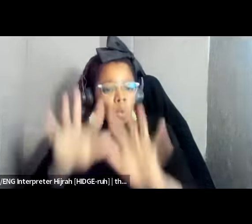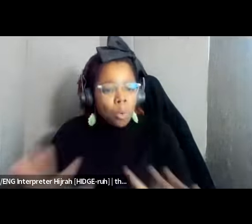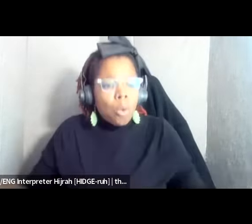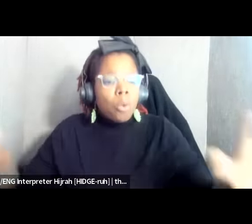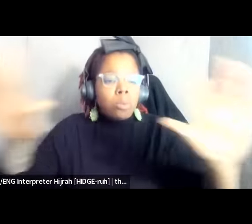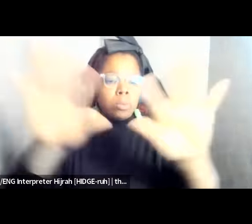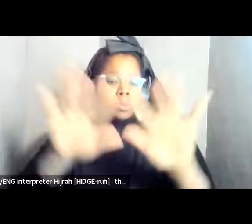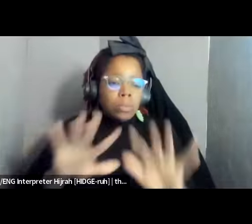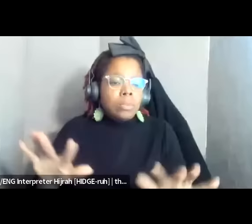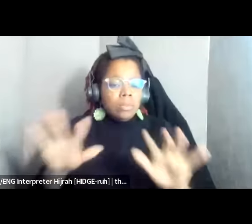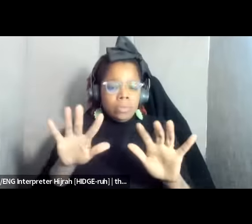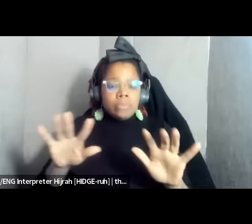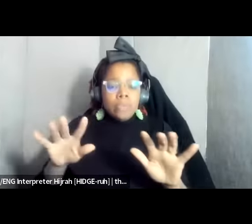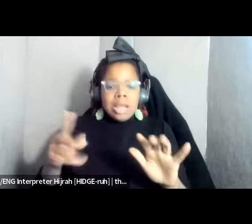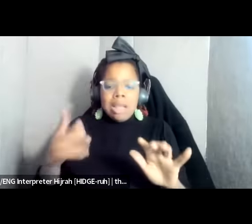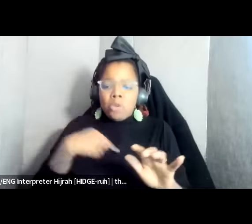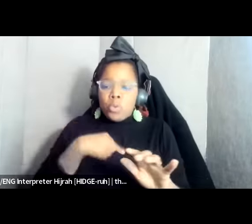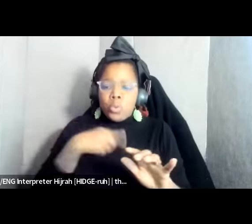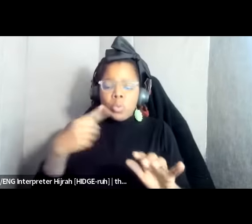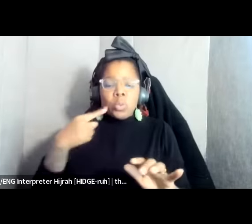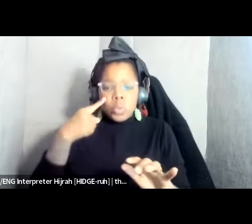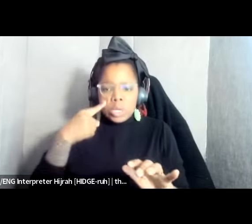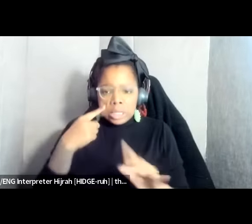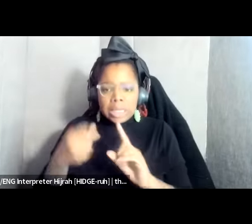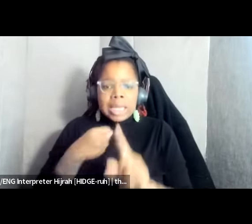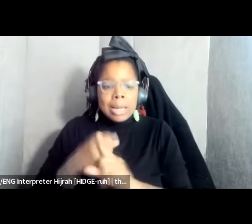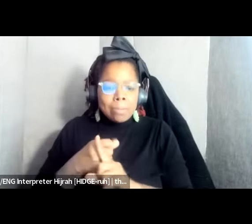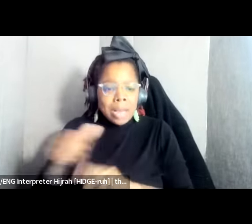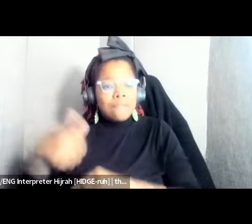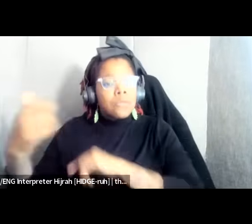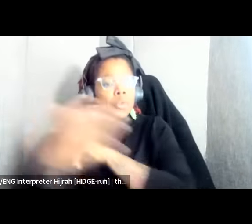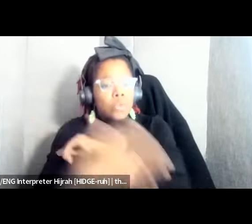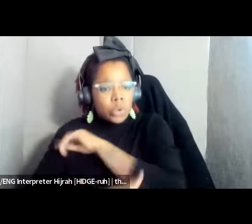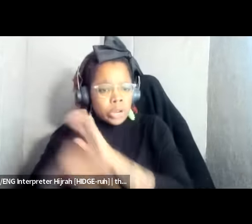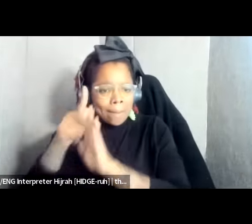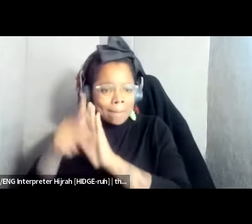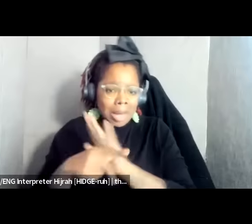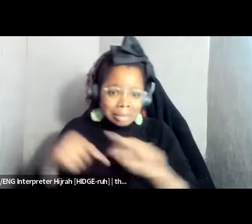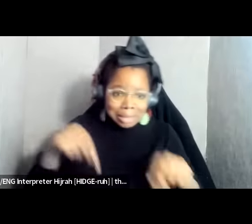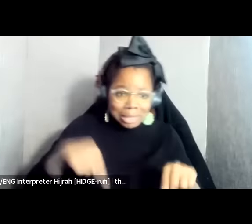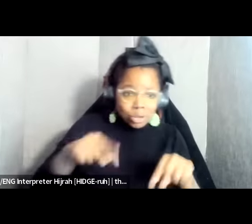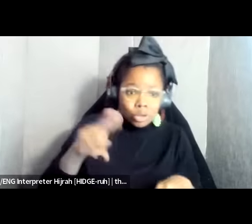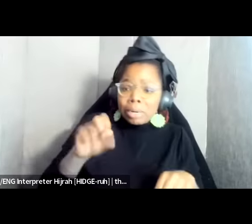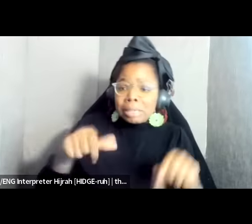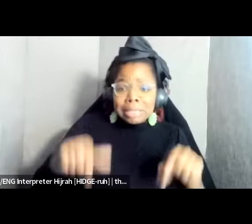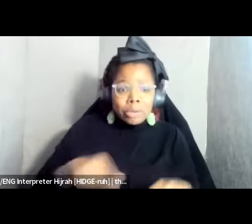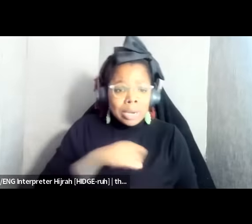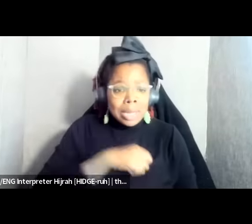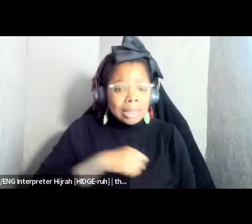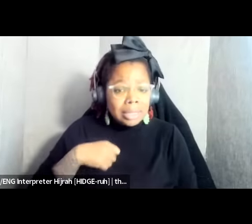are seeing the impacts of foreign policy here in the US here in Atlanta I'm on a very local level